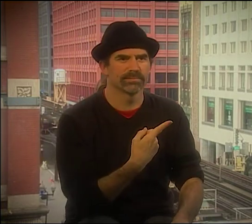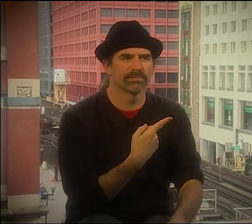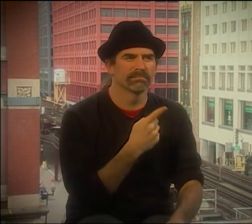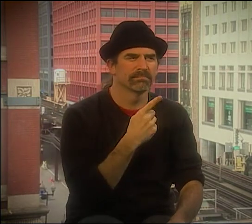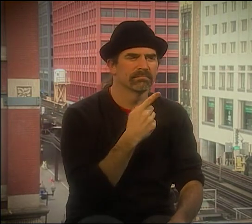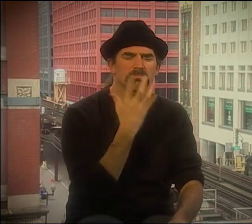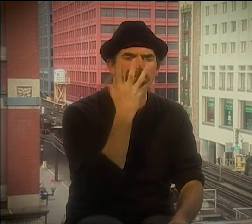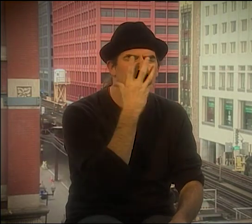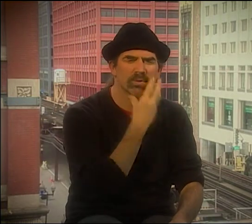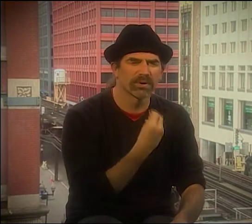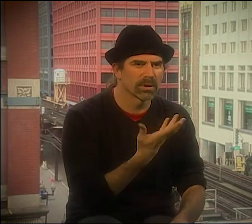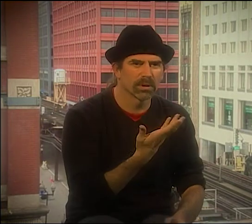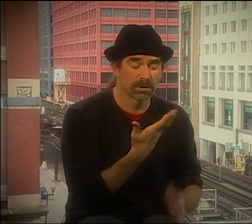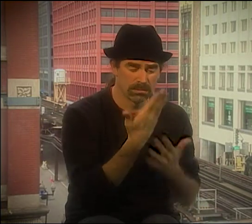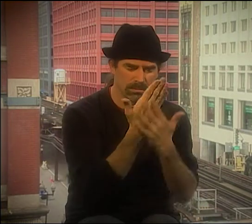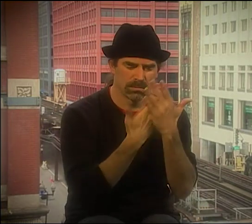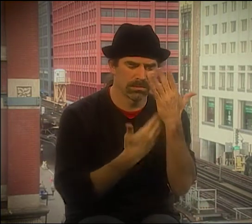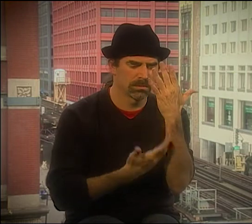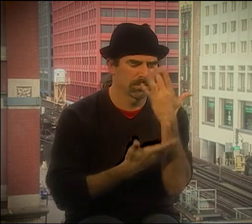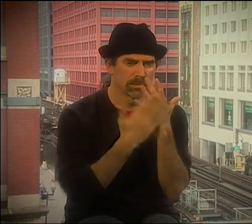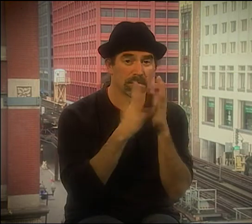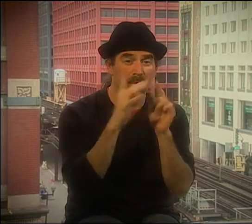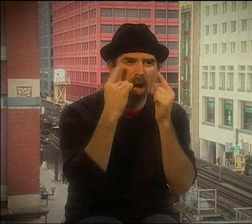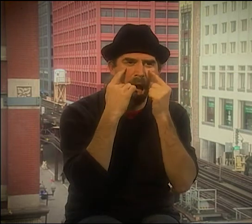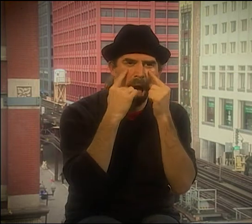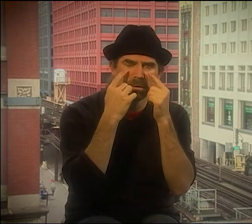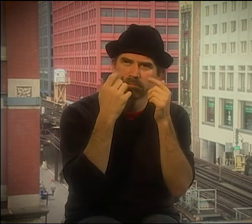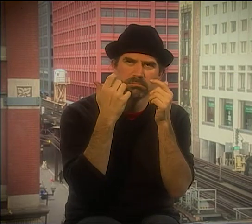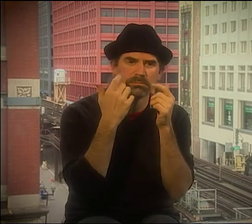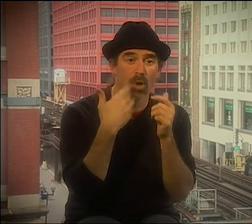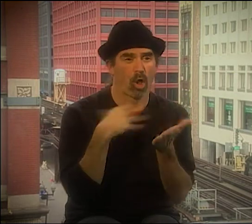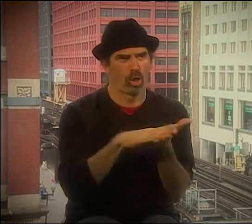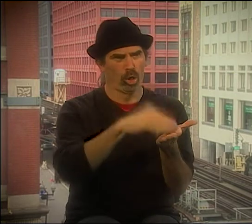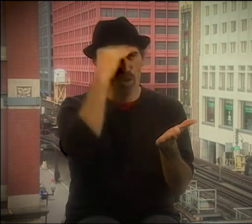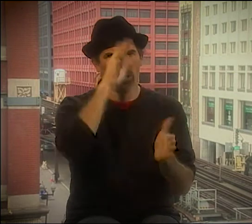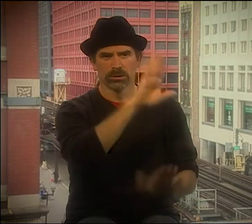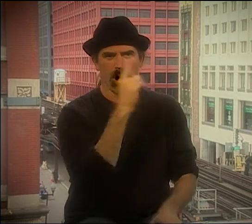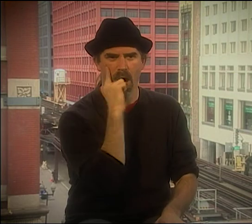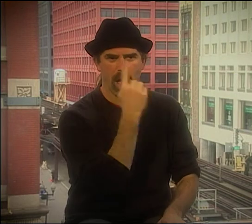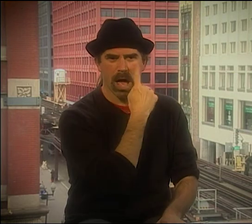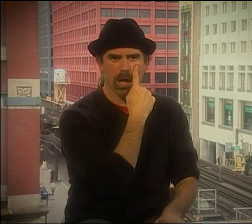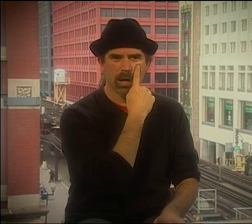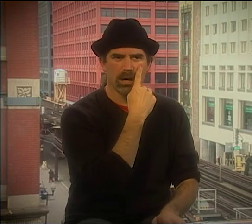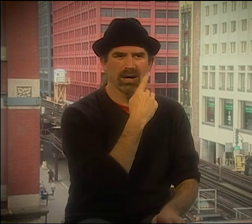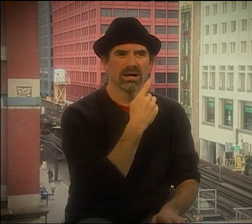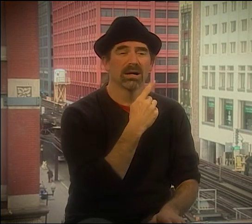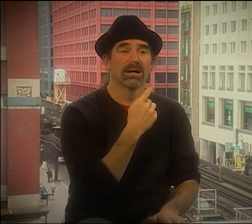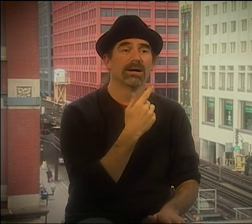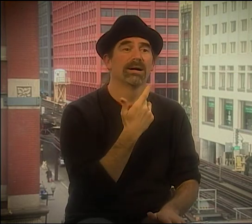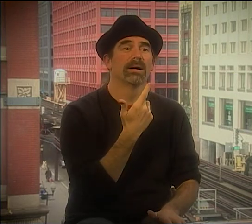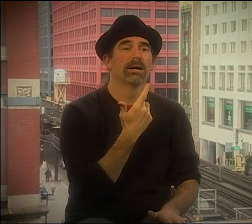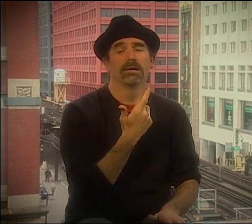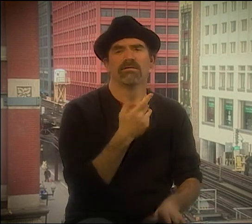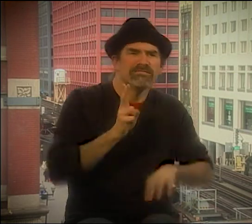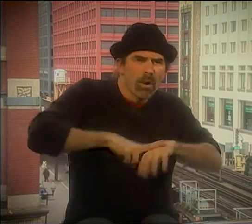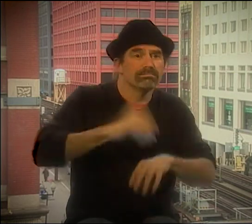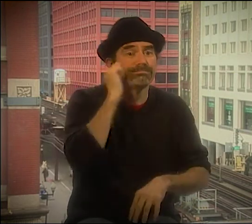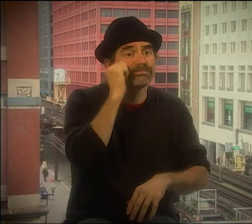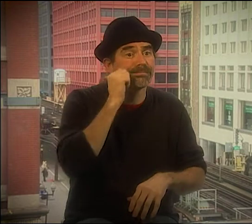SO SURE ENOUGH, WE BROUGHT HIM AND JOHANNA TO ROCHESTER. HE'S ONE OF THE DEAF POETS THAT A LOT OF PEOPLE DON'T KNOW MUCH ABOUT.